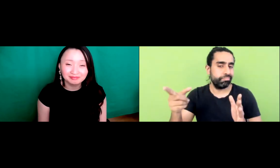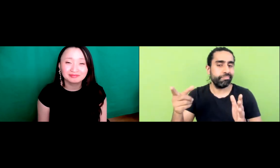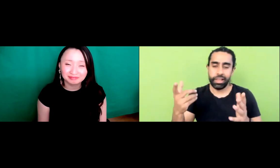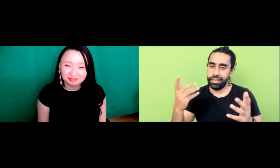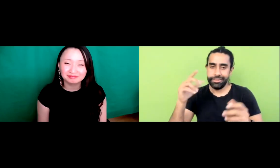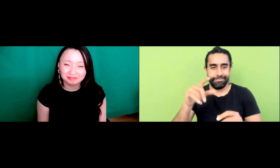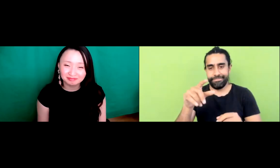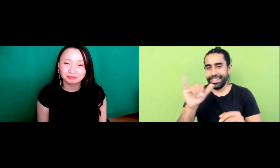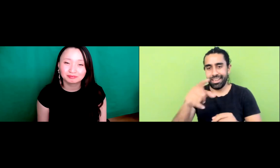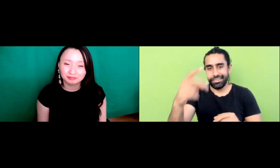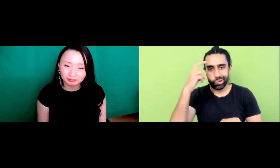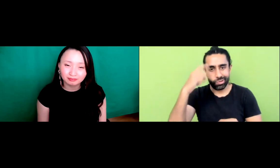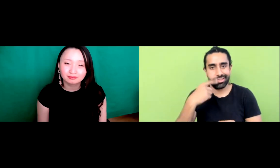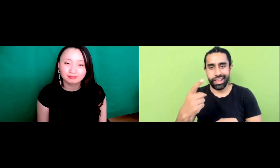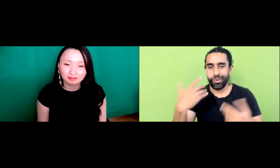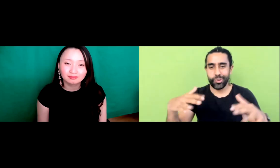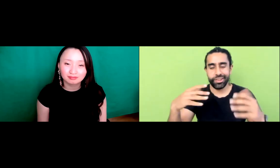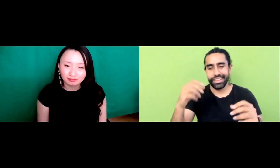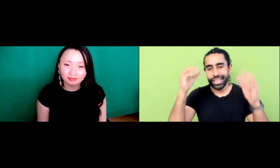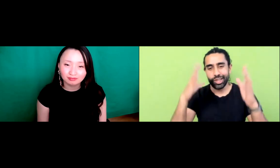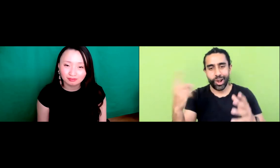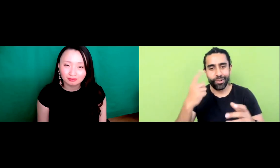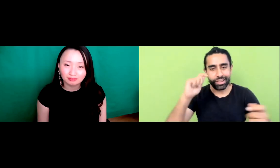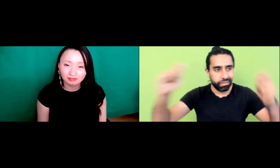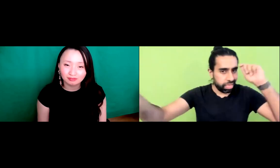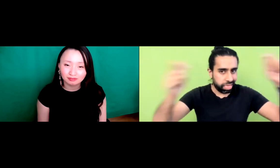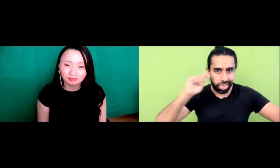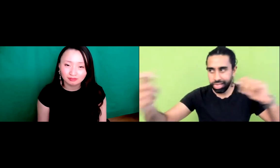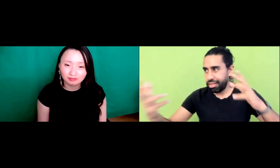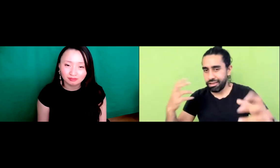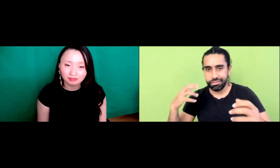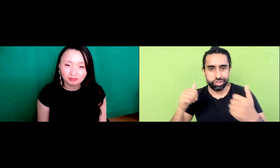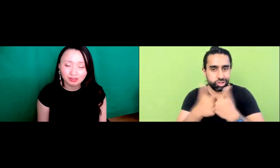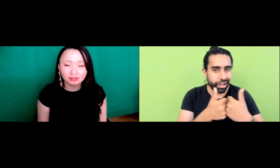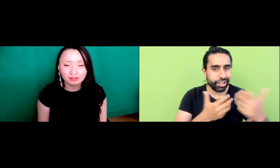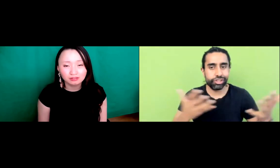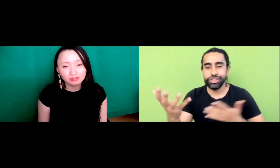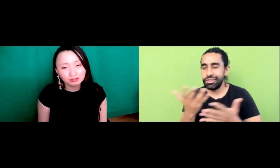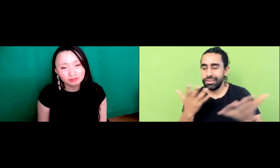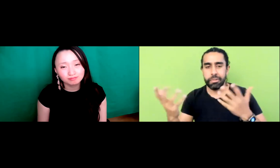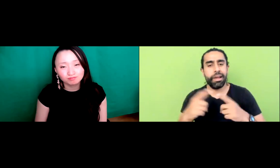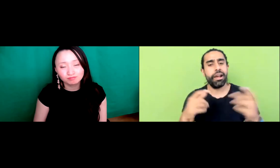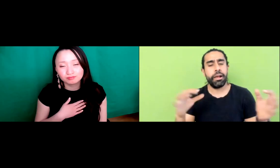provided as exposure and so, you know, you gotta give hats off to teachers